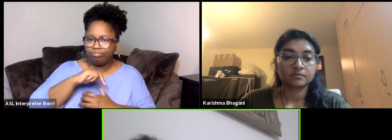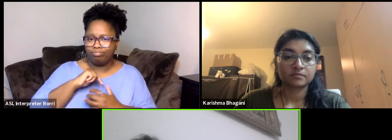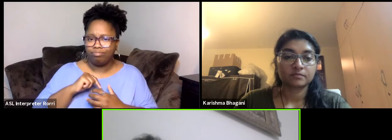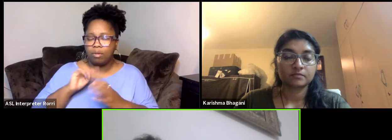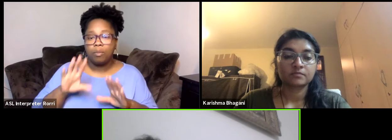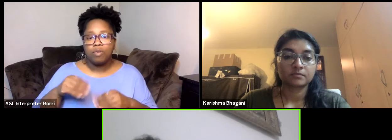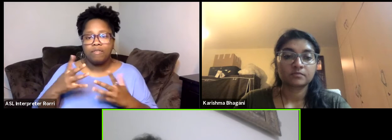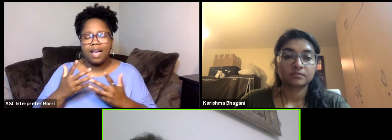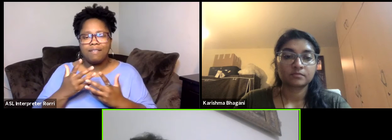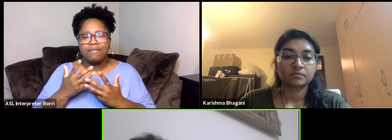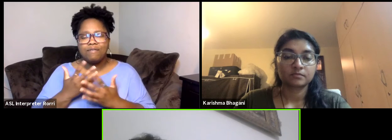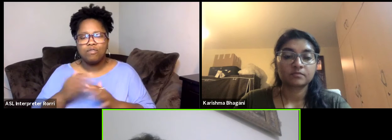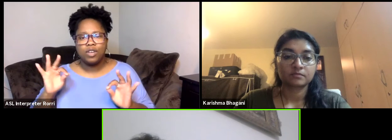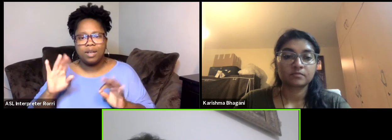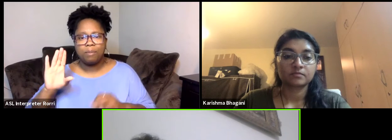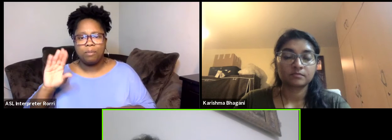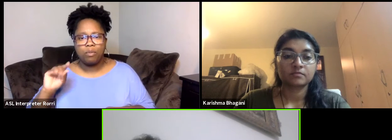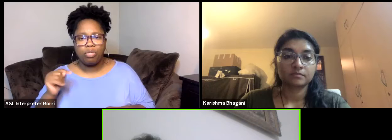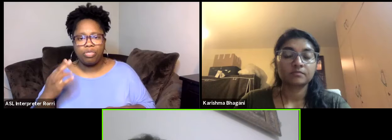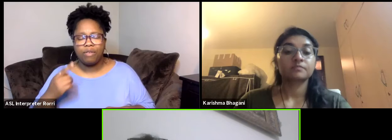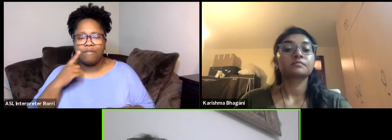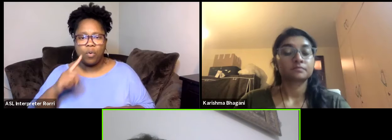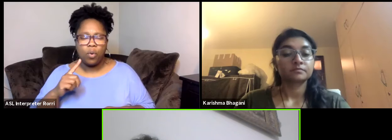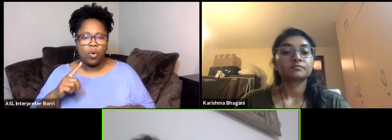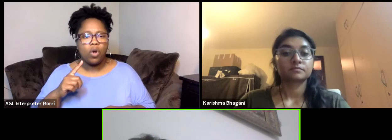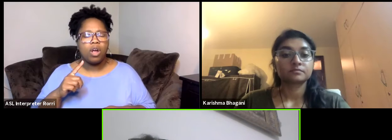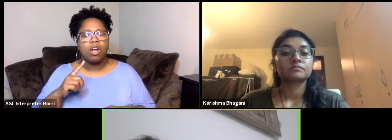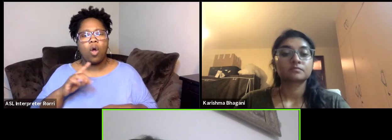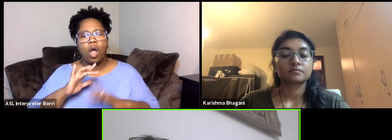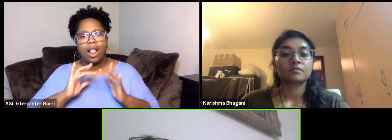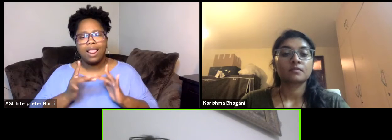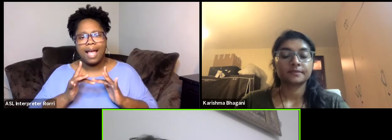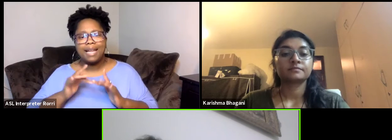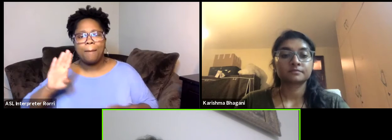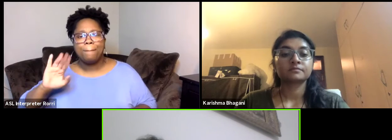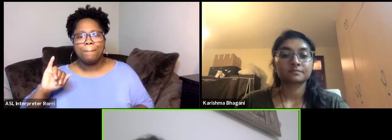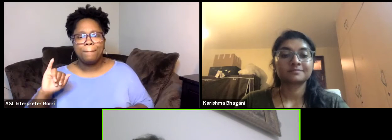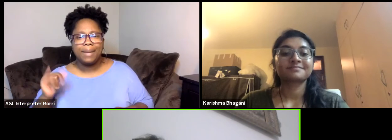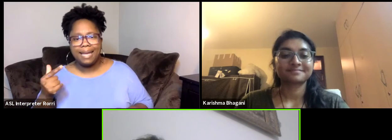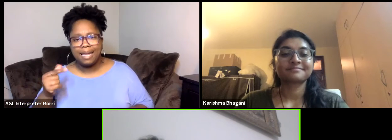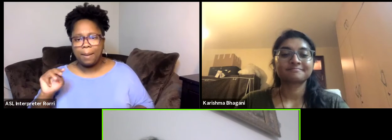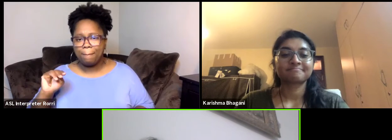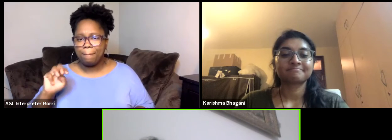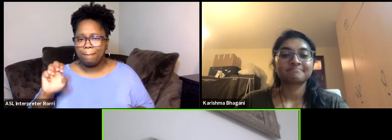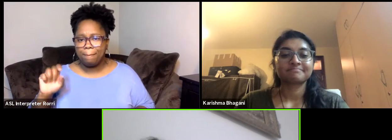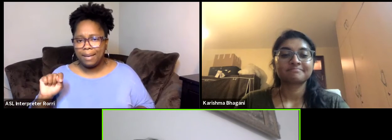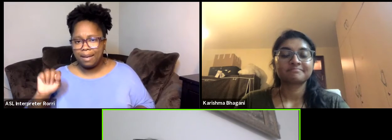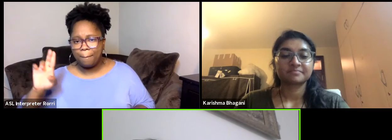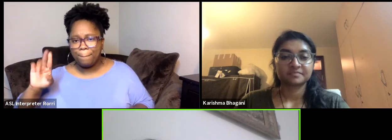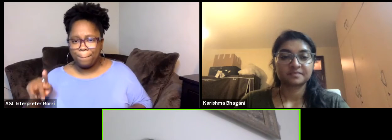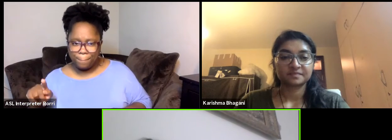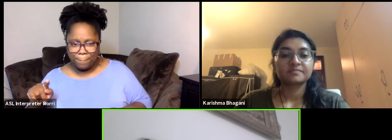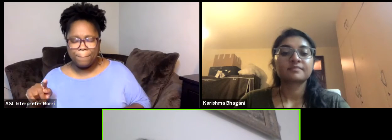during the online big meet up we are organizing that and now I'm talking to you about the RM Digithon .